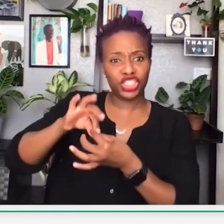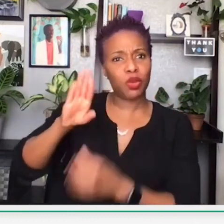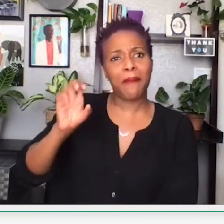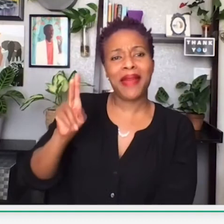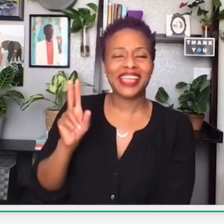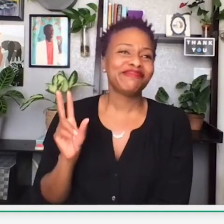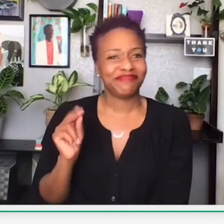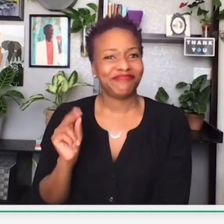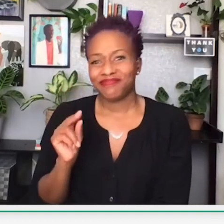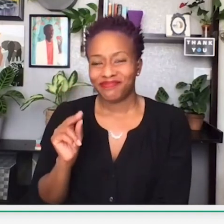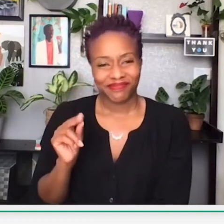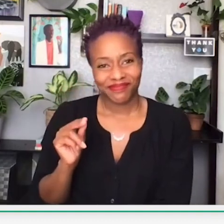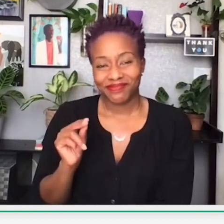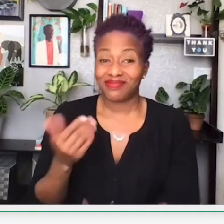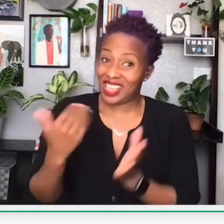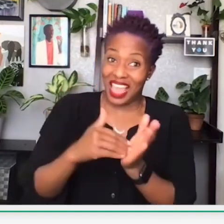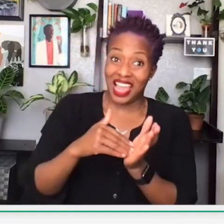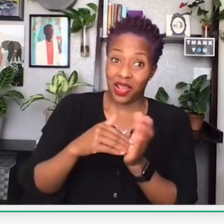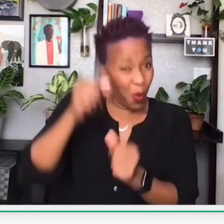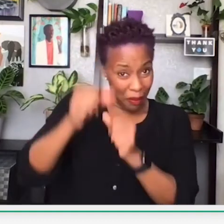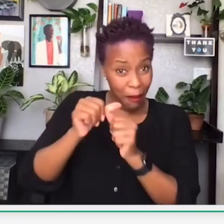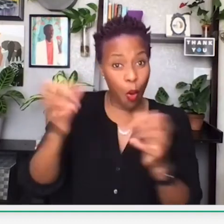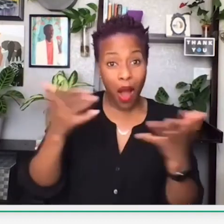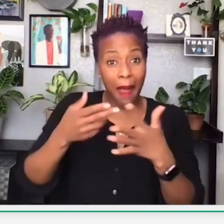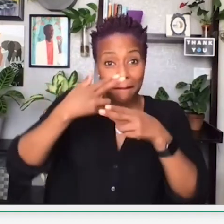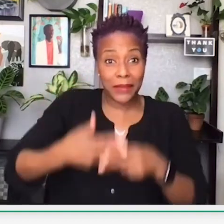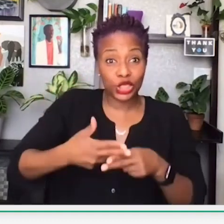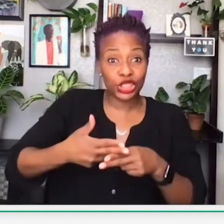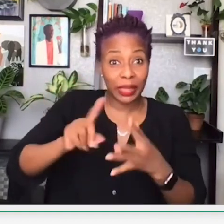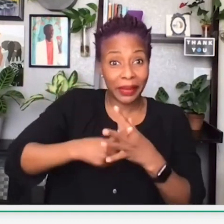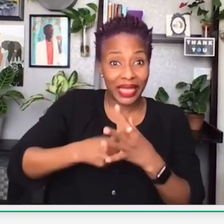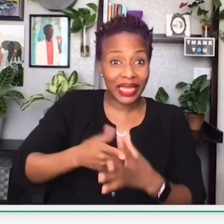Many black individuals don't have a good relationship with banks. And again remember